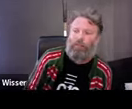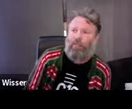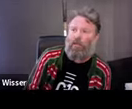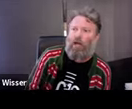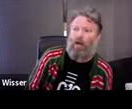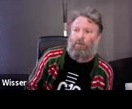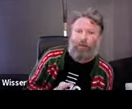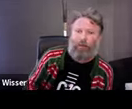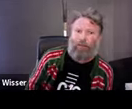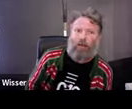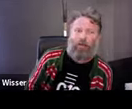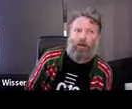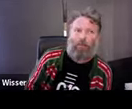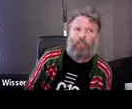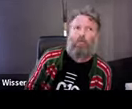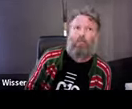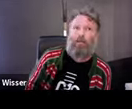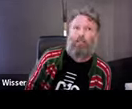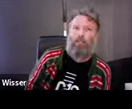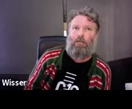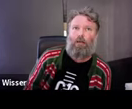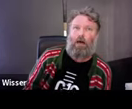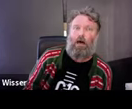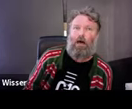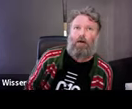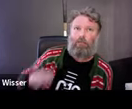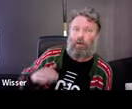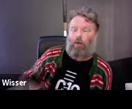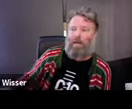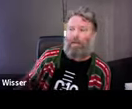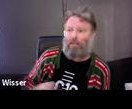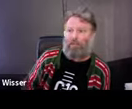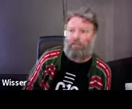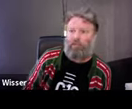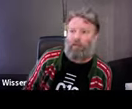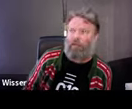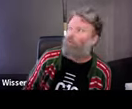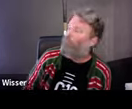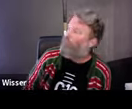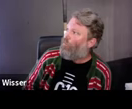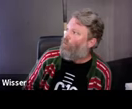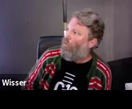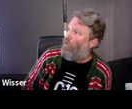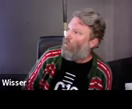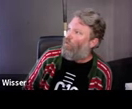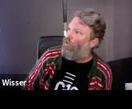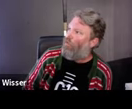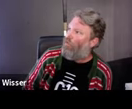have permaculture gardens and all different demonstrations. They have